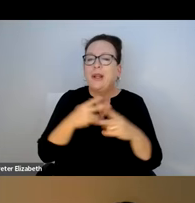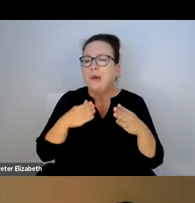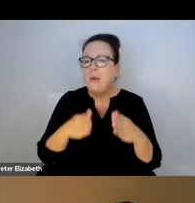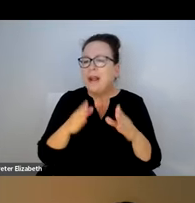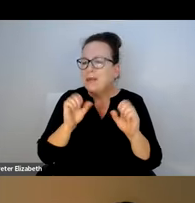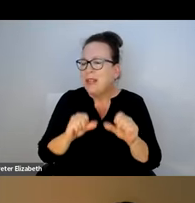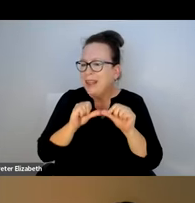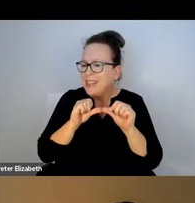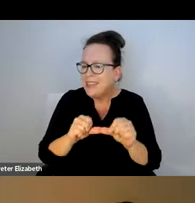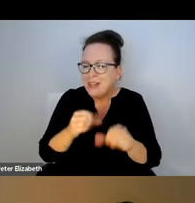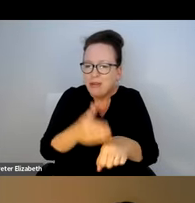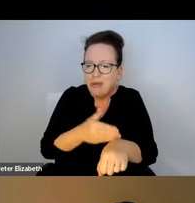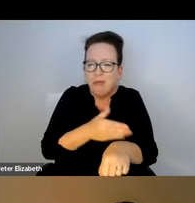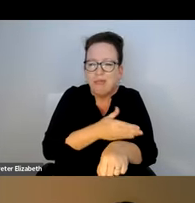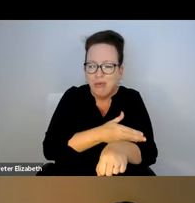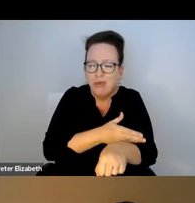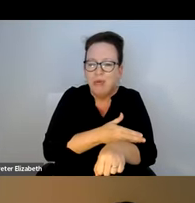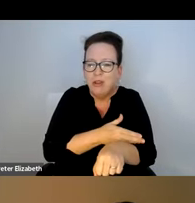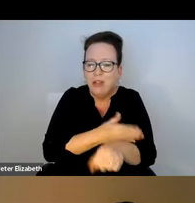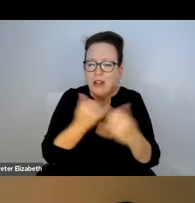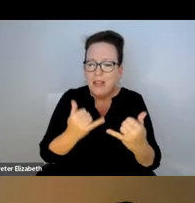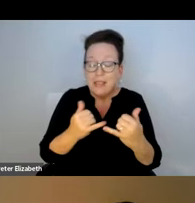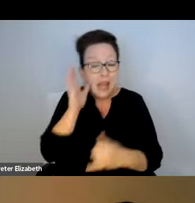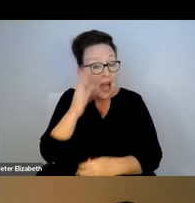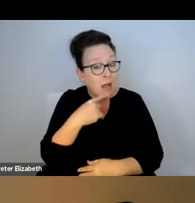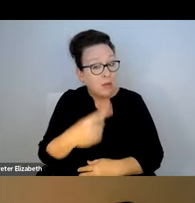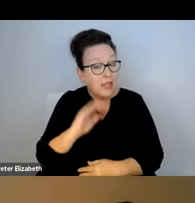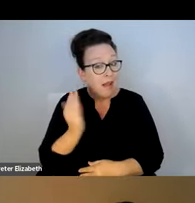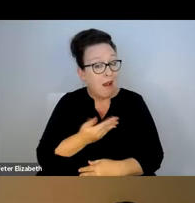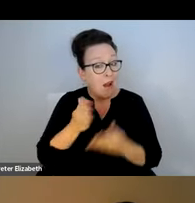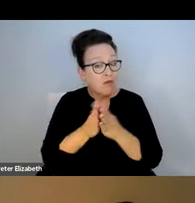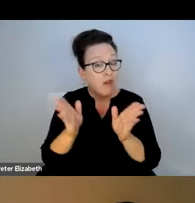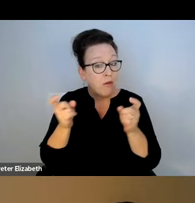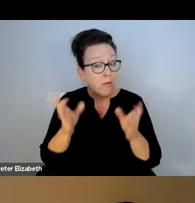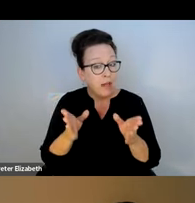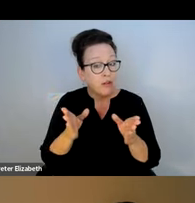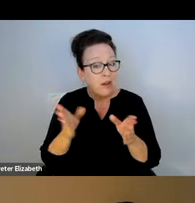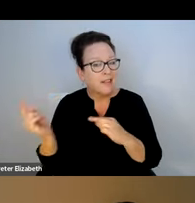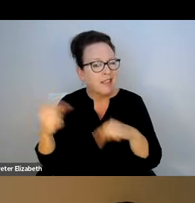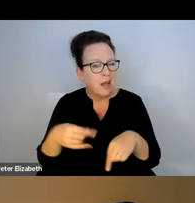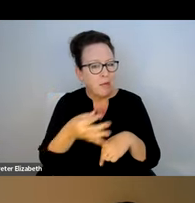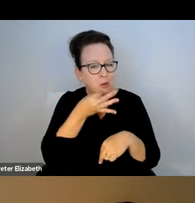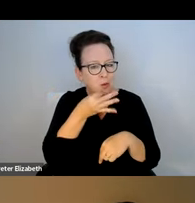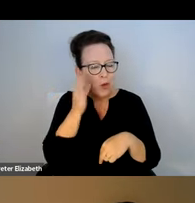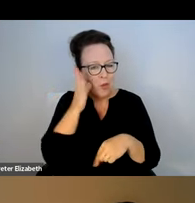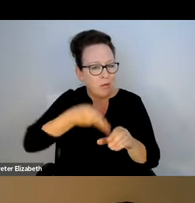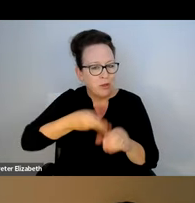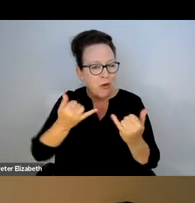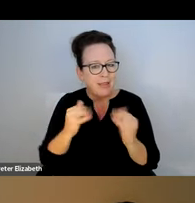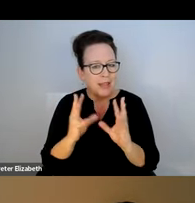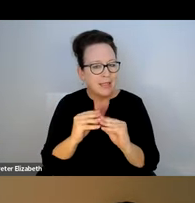JUST TO LISTEN TO FIGURE OUT WAYS THAT WE CAN KEEP DOING A BETTER JOB AT THIS. I WILL SAY, I BELIEVE THE